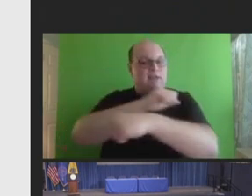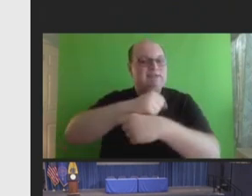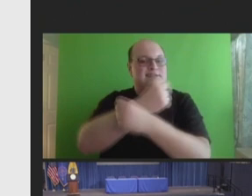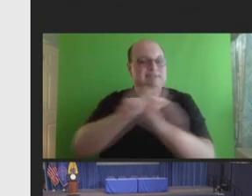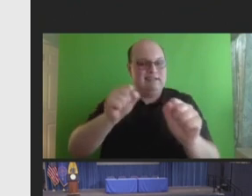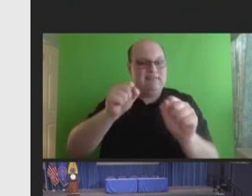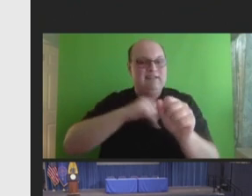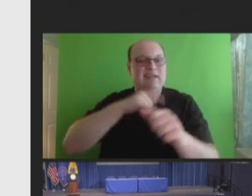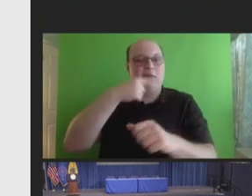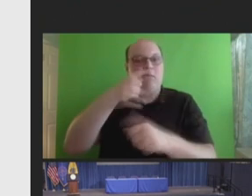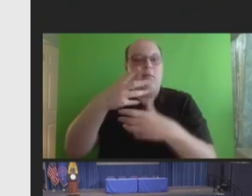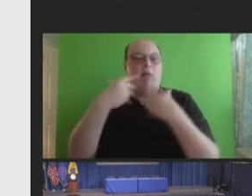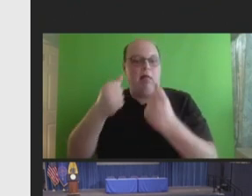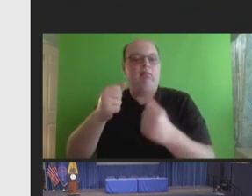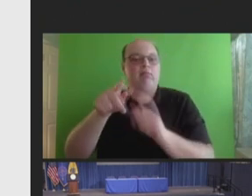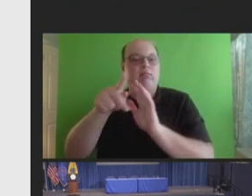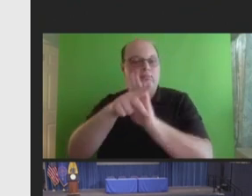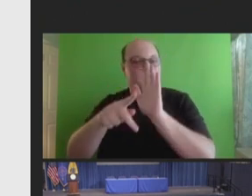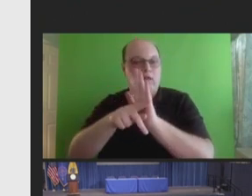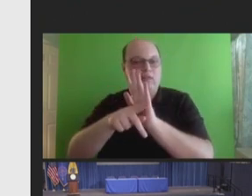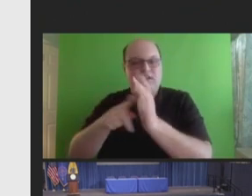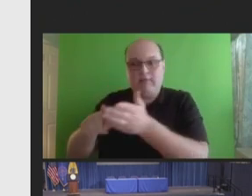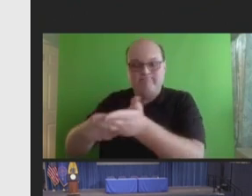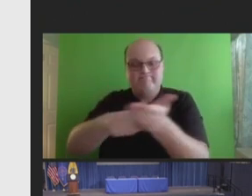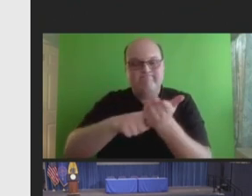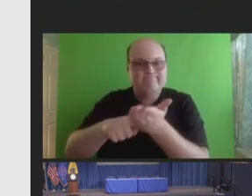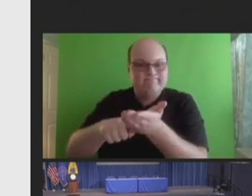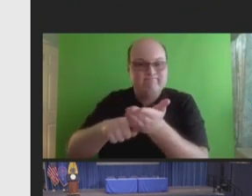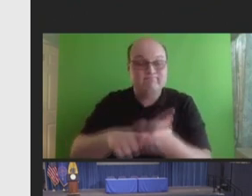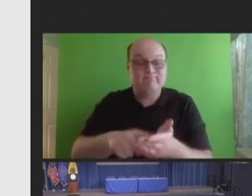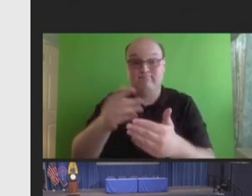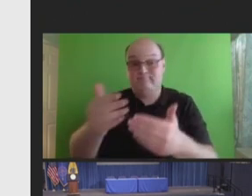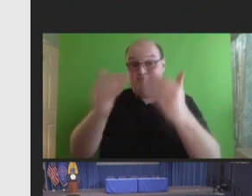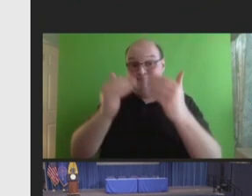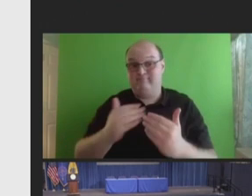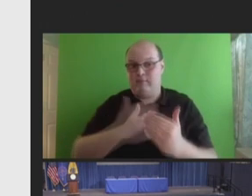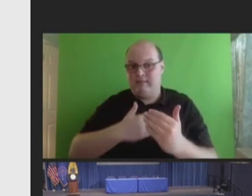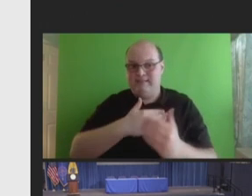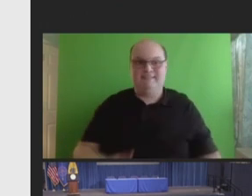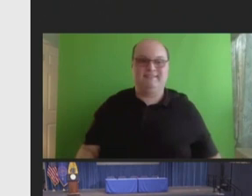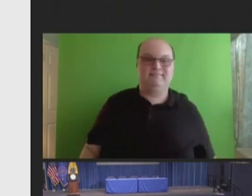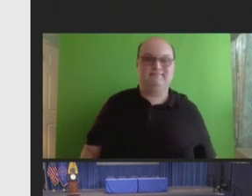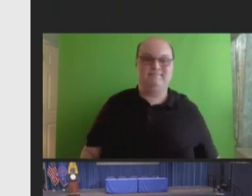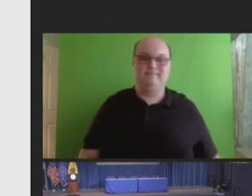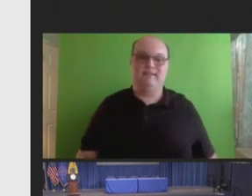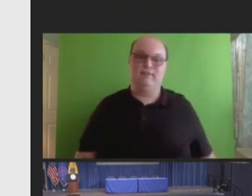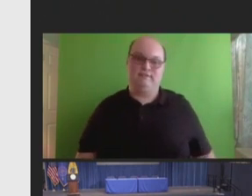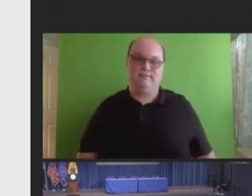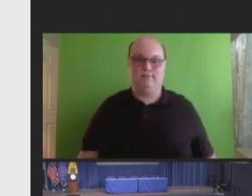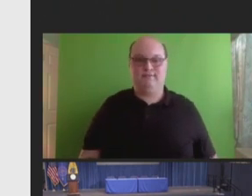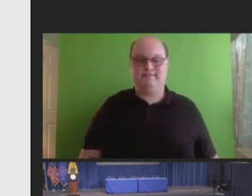health policies. Next slide, please.